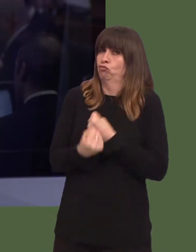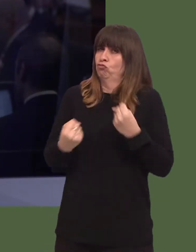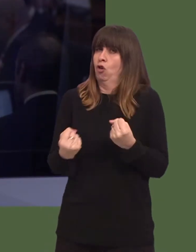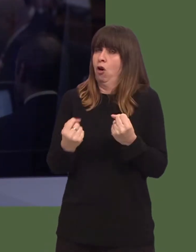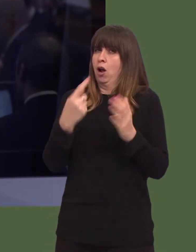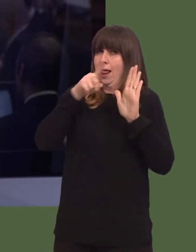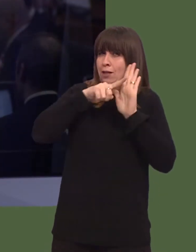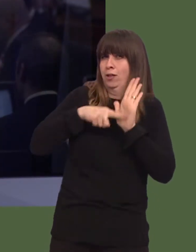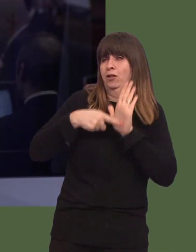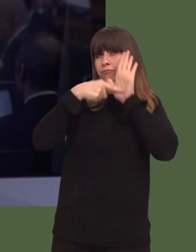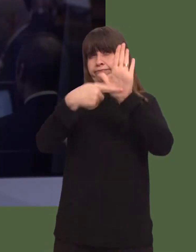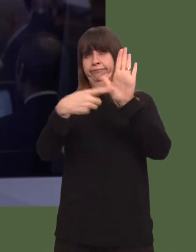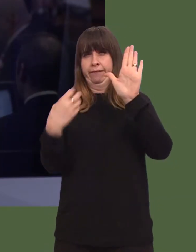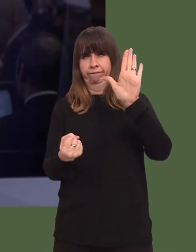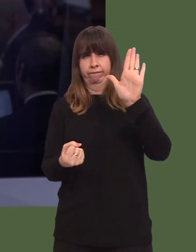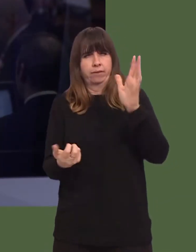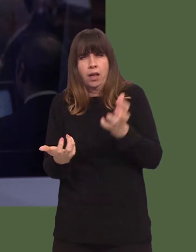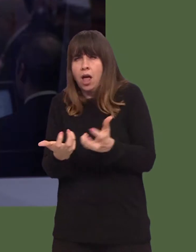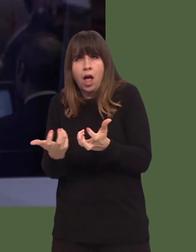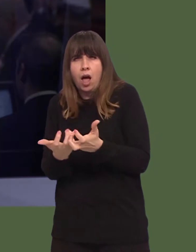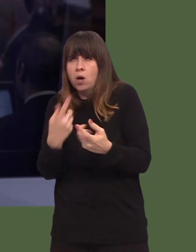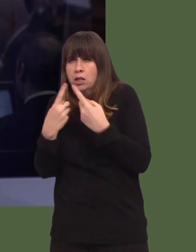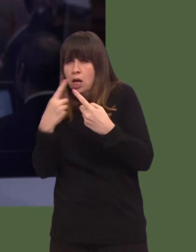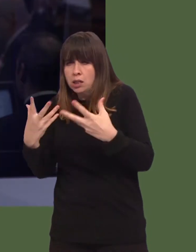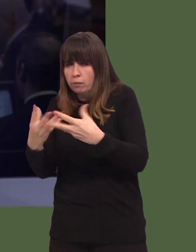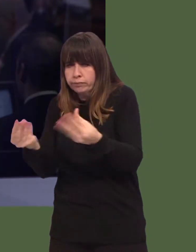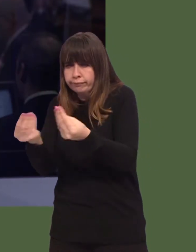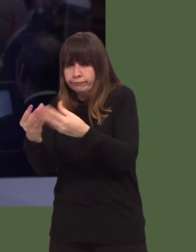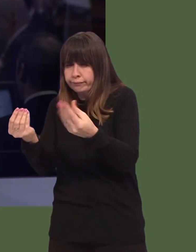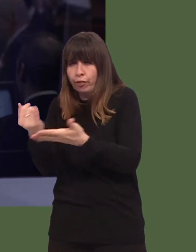a situation arise where there is a lack of data on such an important issue?